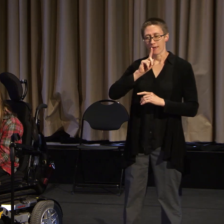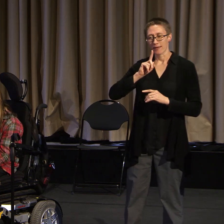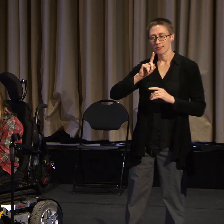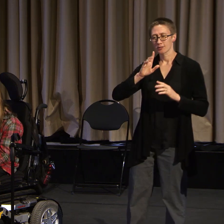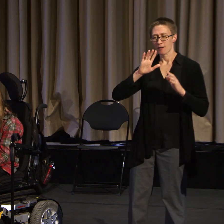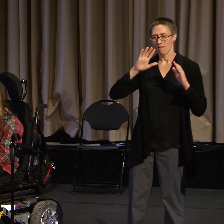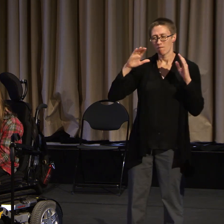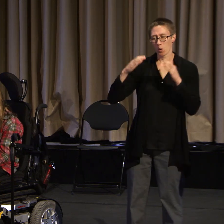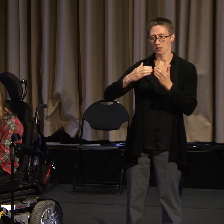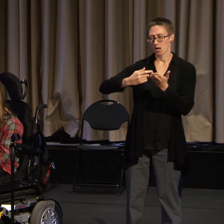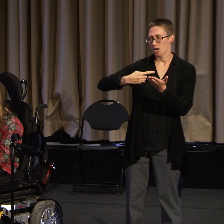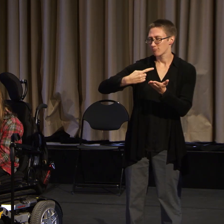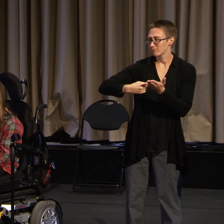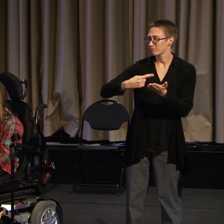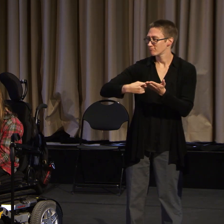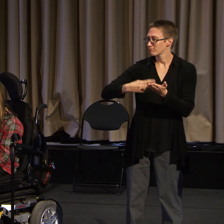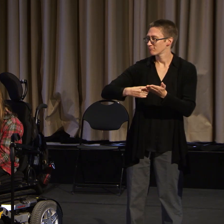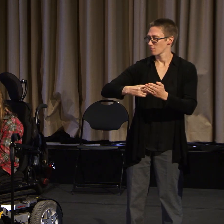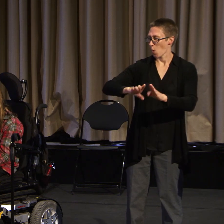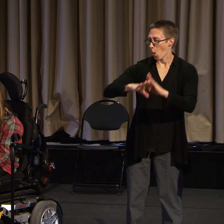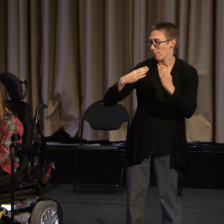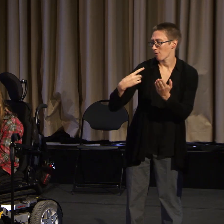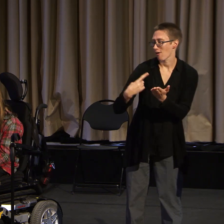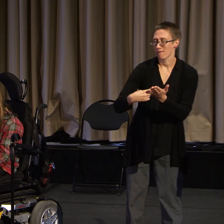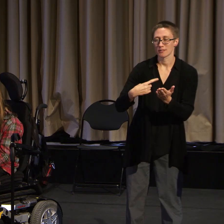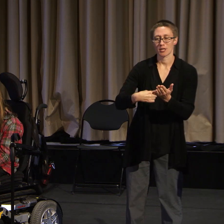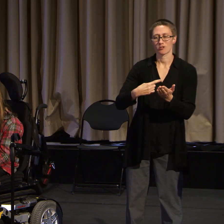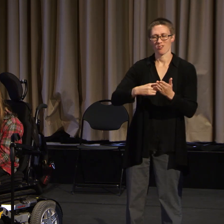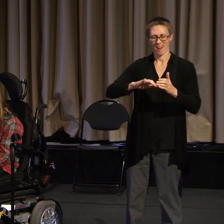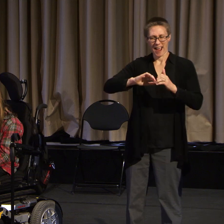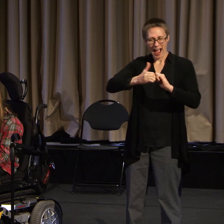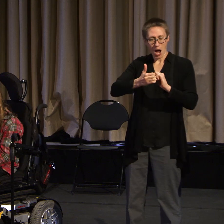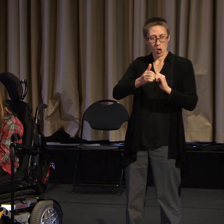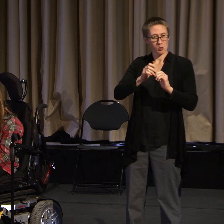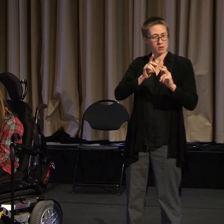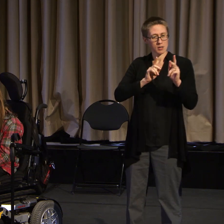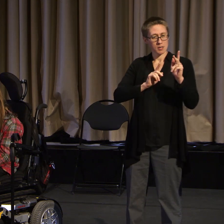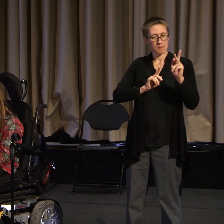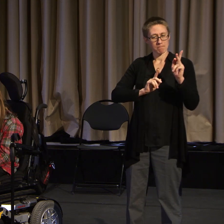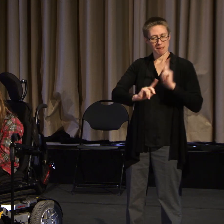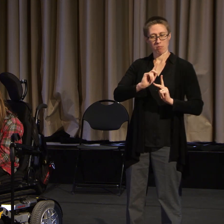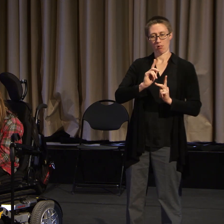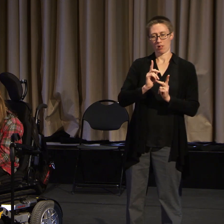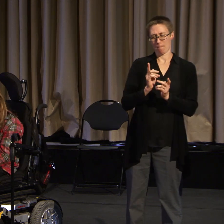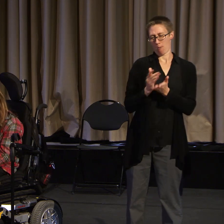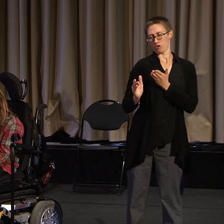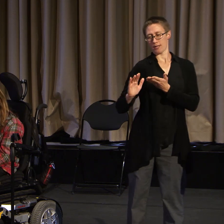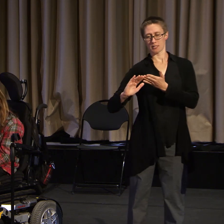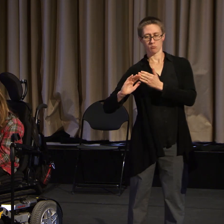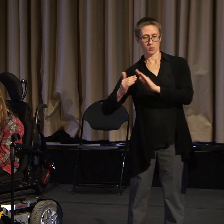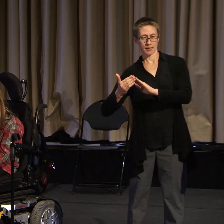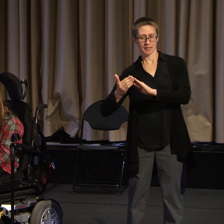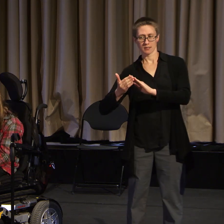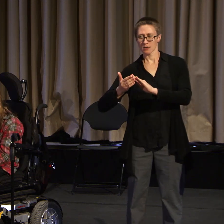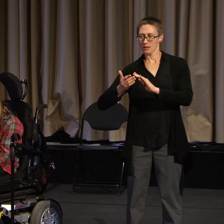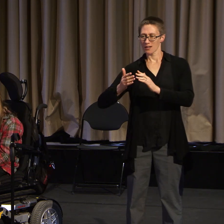community. Let's work with her to understand and unite